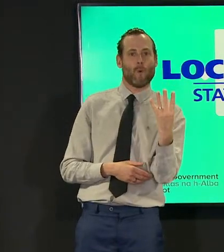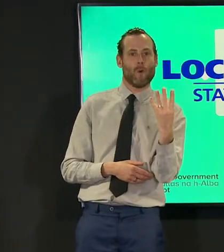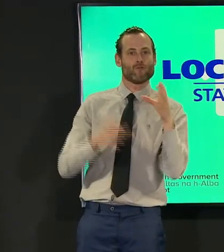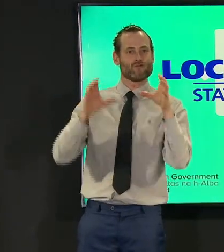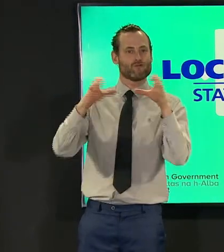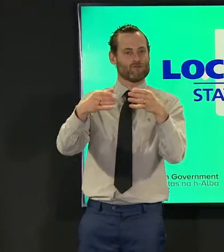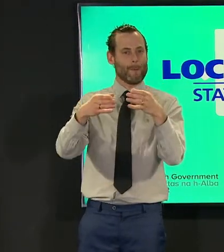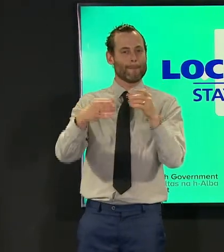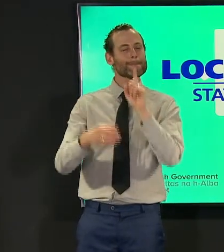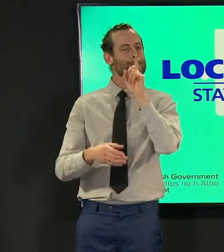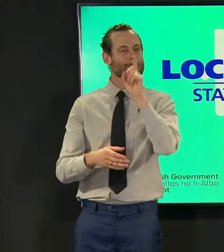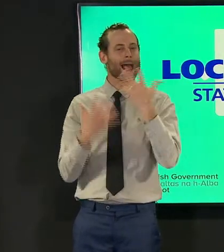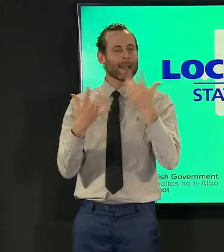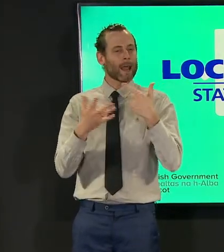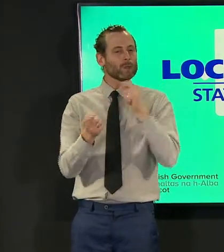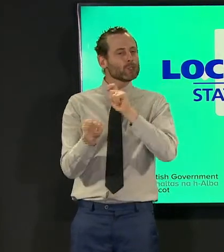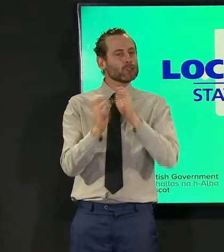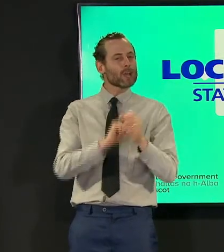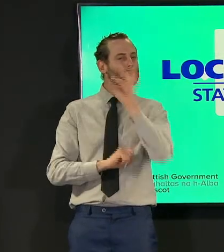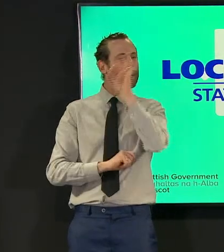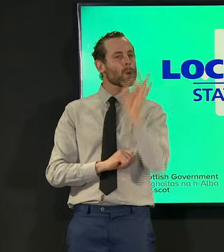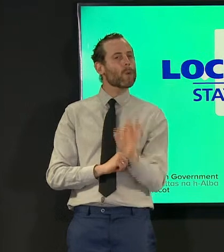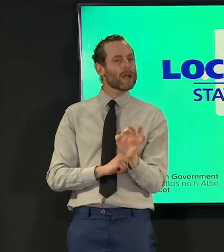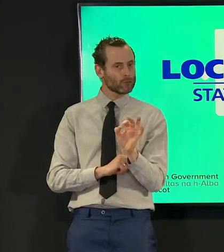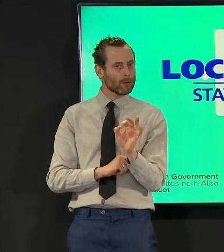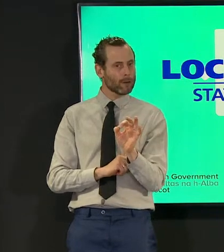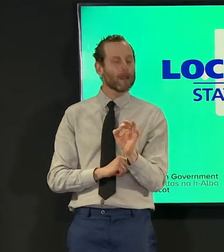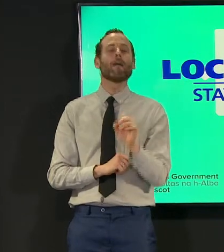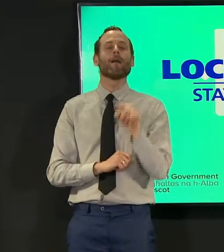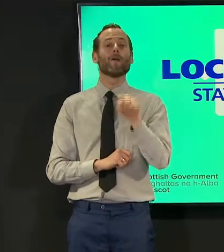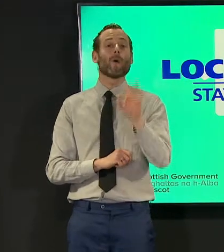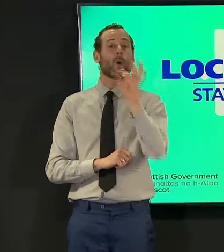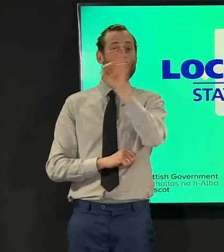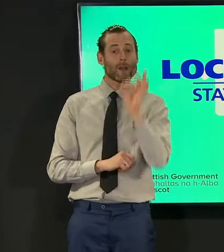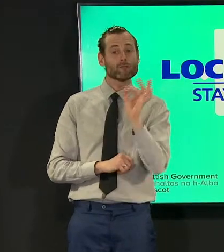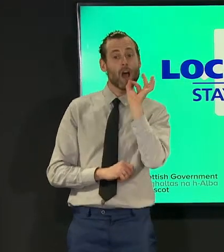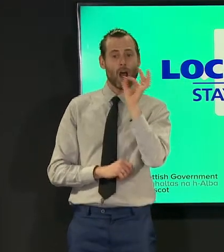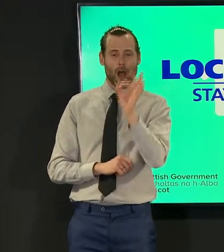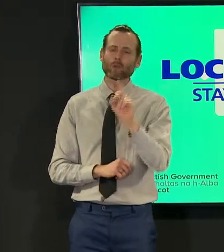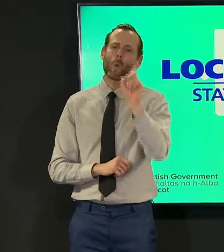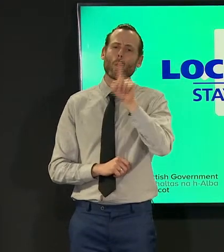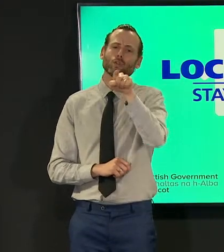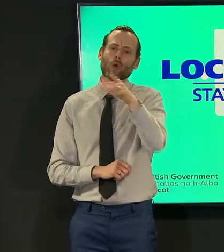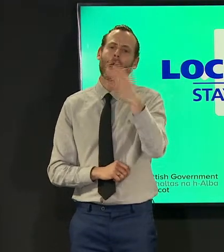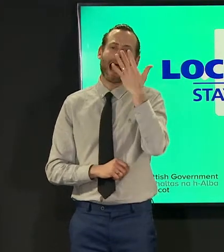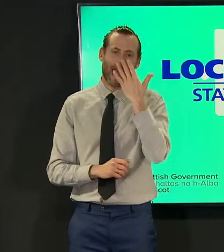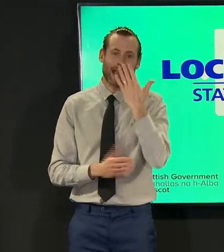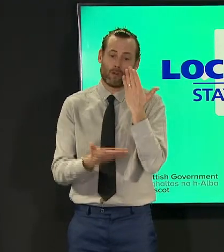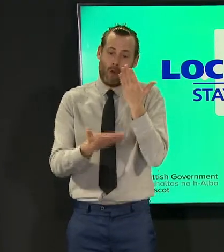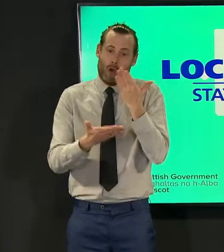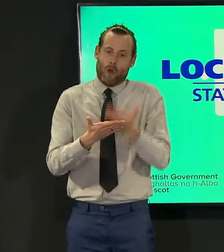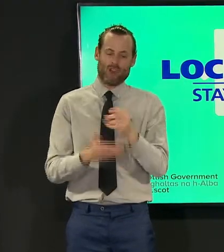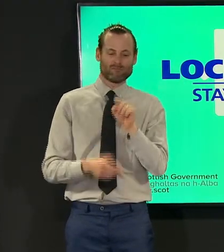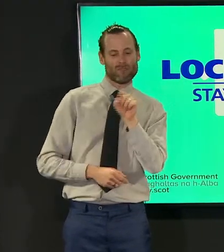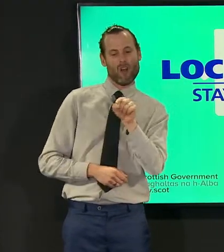the revised system reporting will be based on a person's age as it would be on the 31st of march